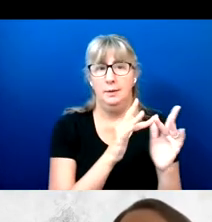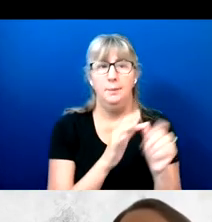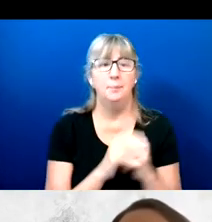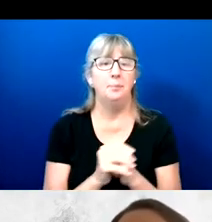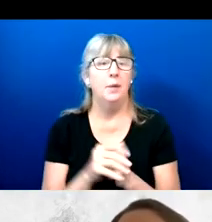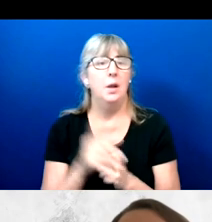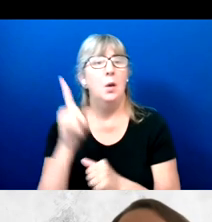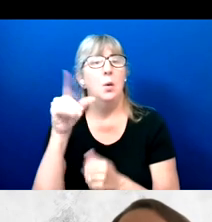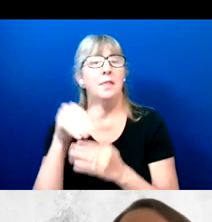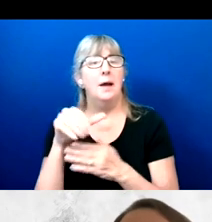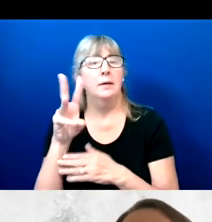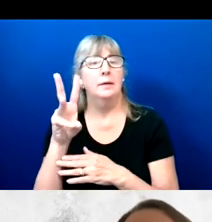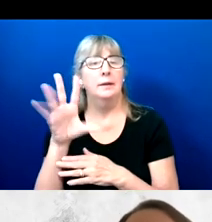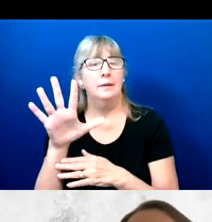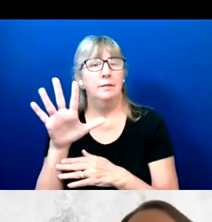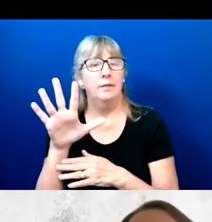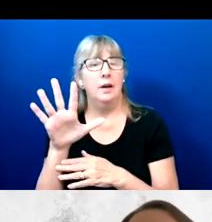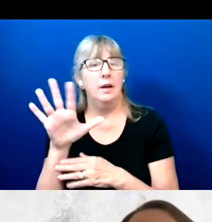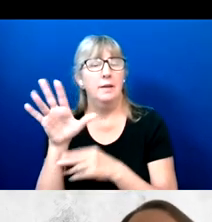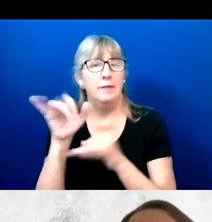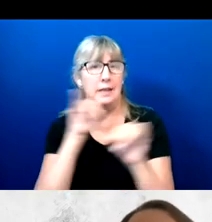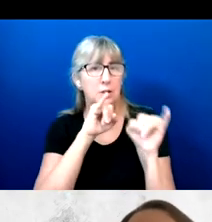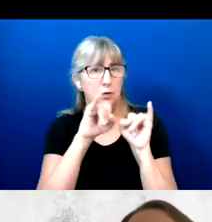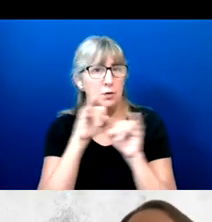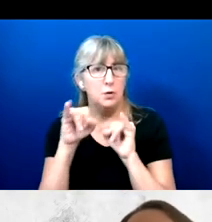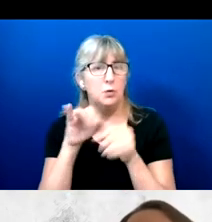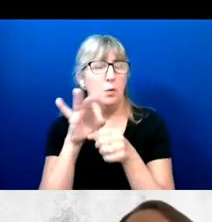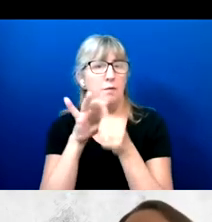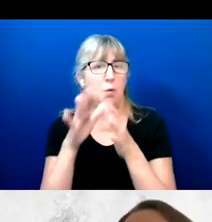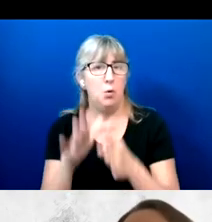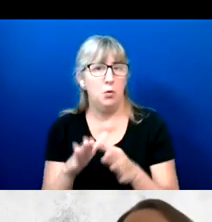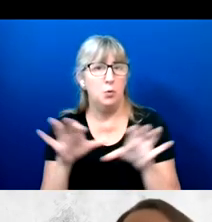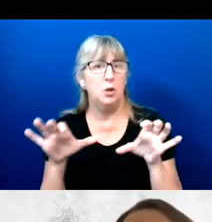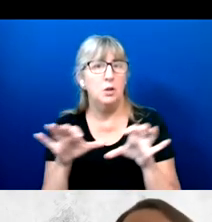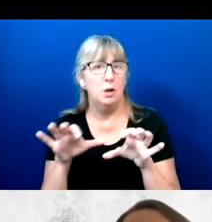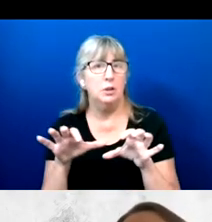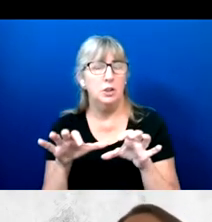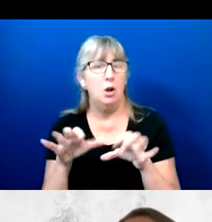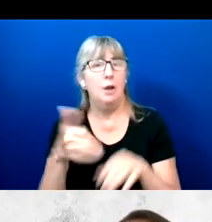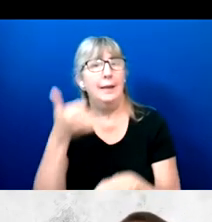1,065 interviews among voters were connected on landlines.